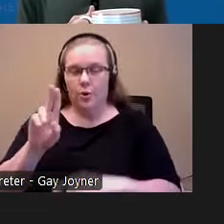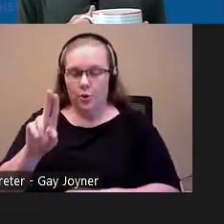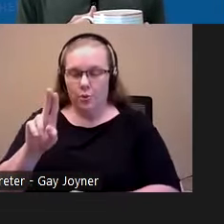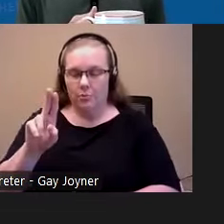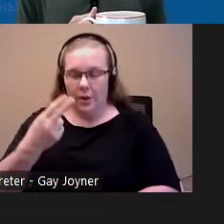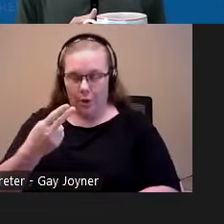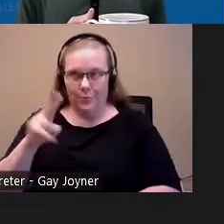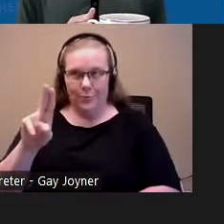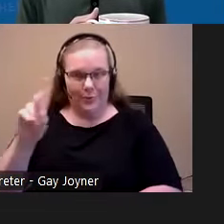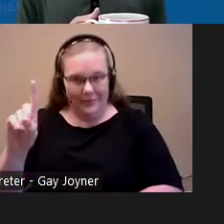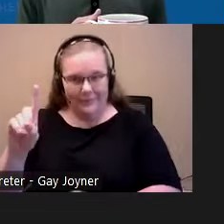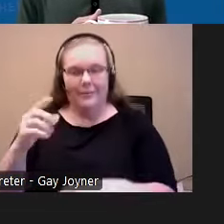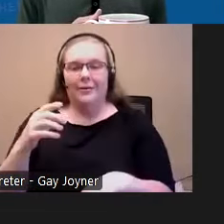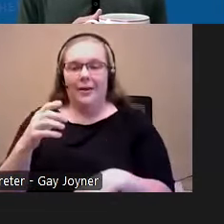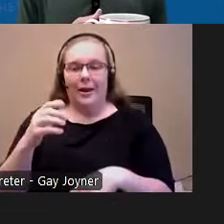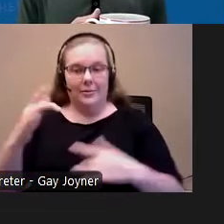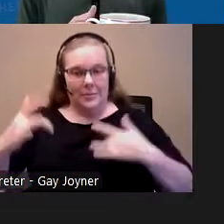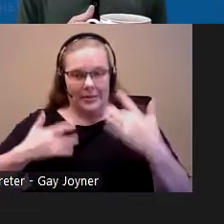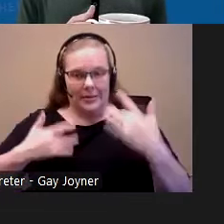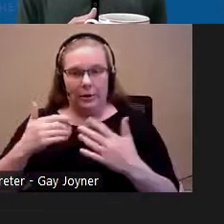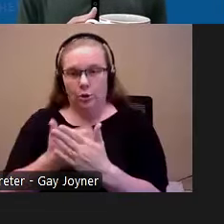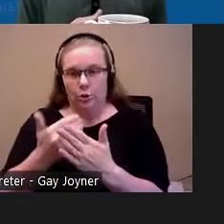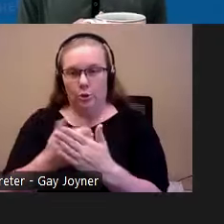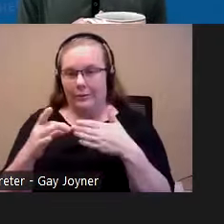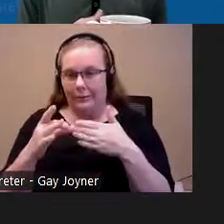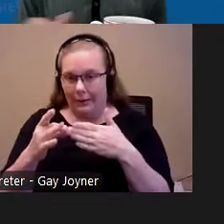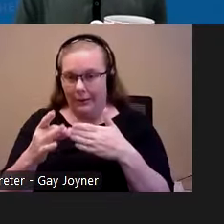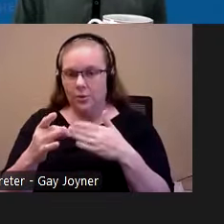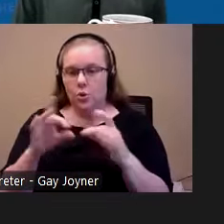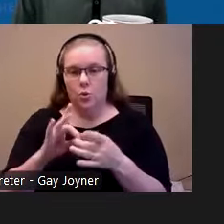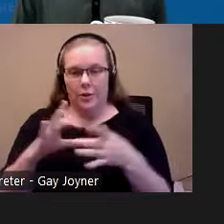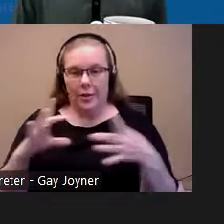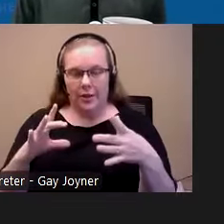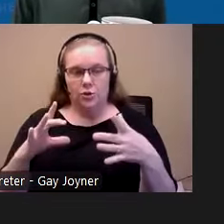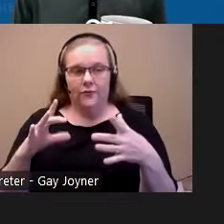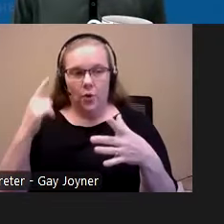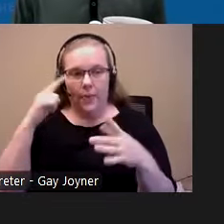on some exciting new guidance the recently released related to the mainstream vouchers.